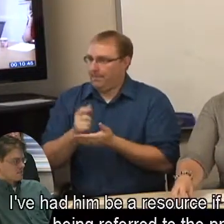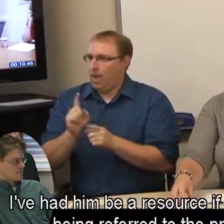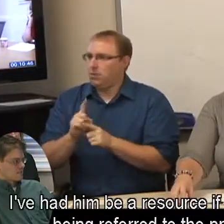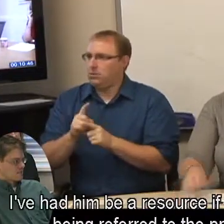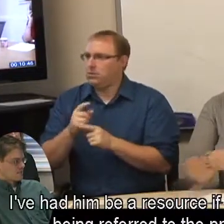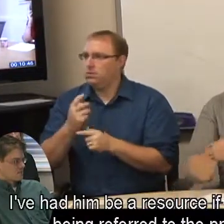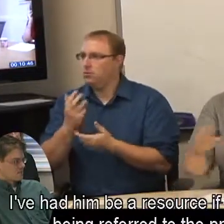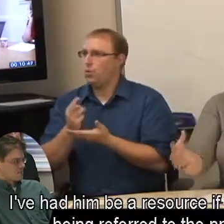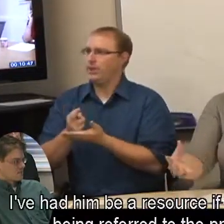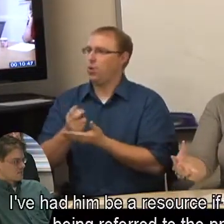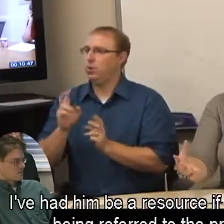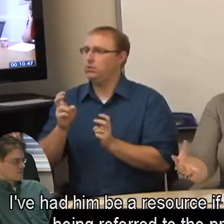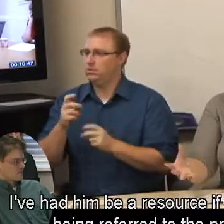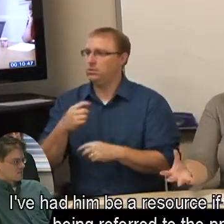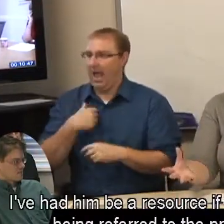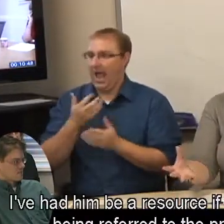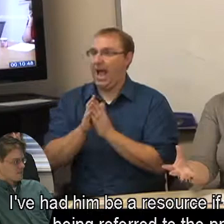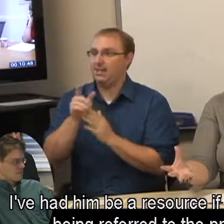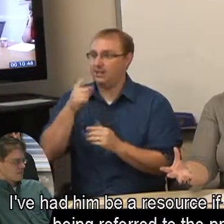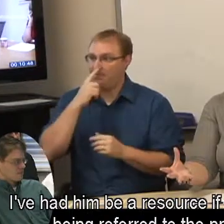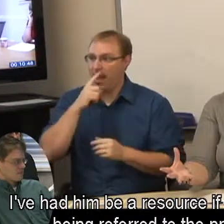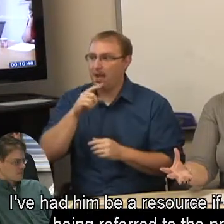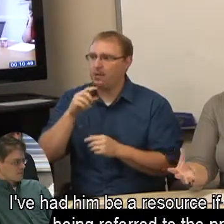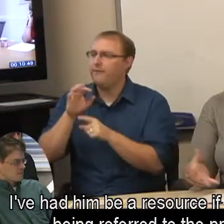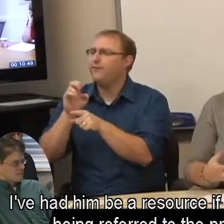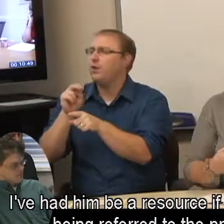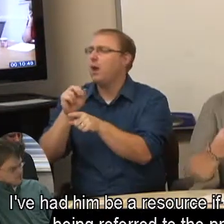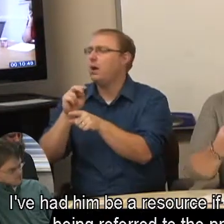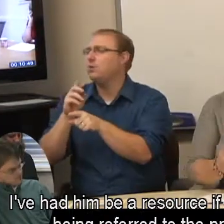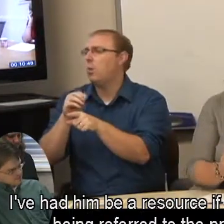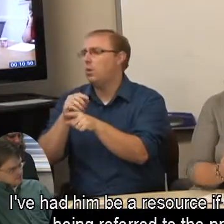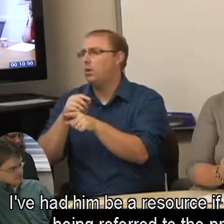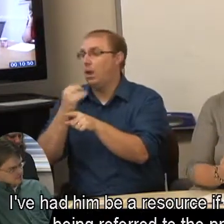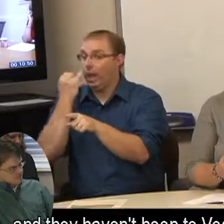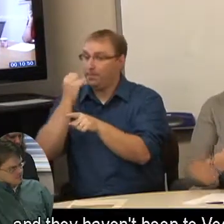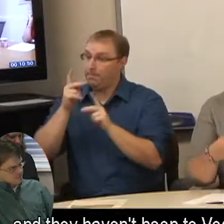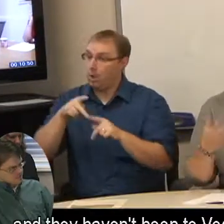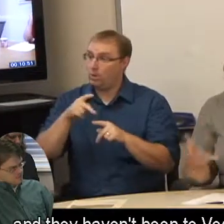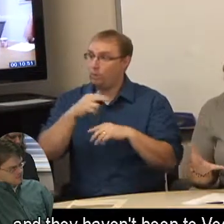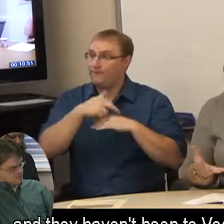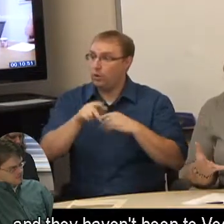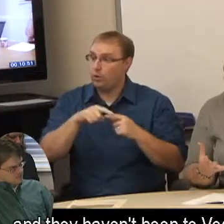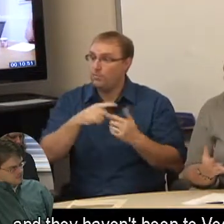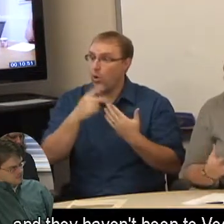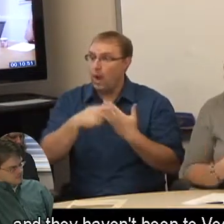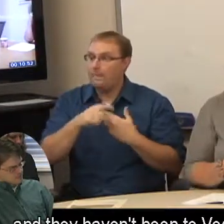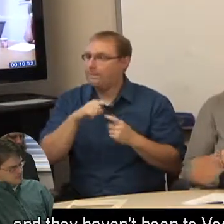I've had him be a resource if somebody is being referred to the program and they haven't been to Voc Rehab yet,